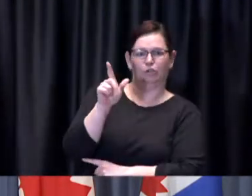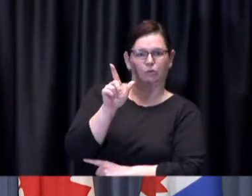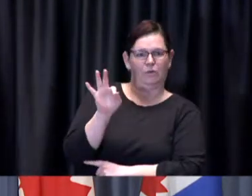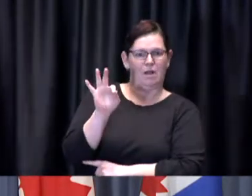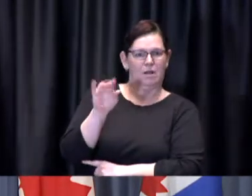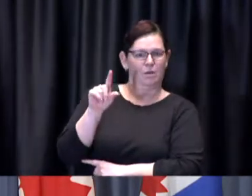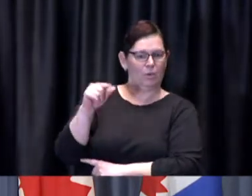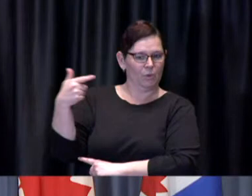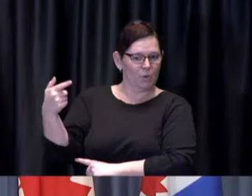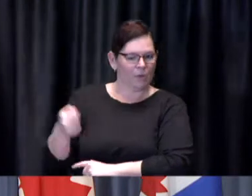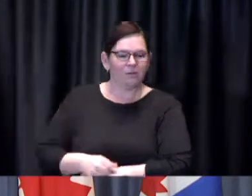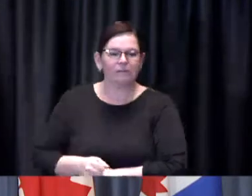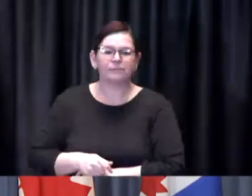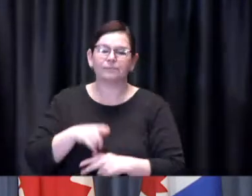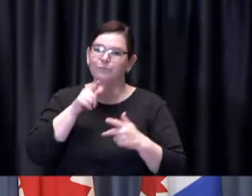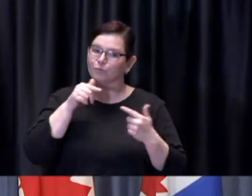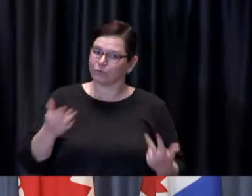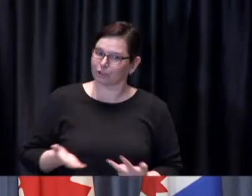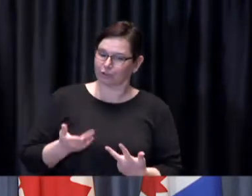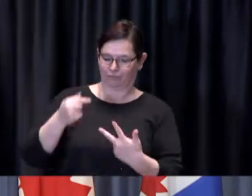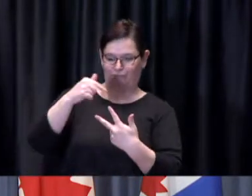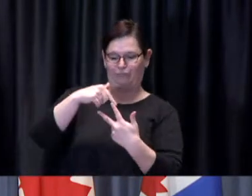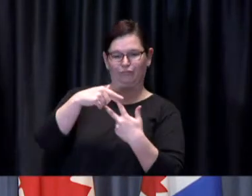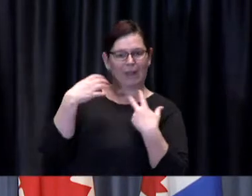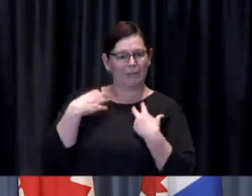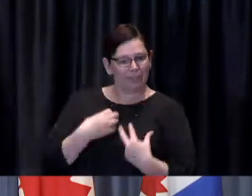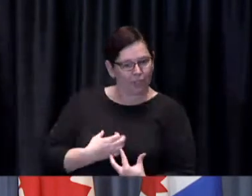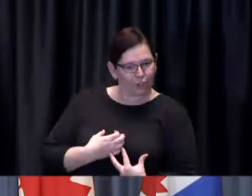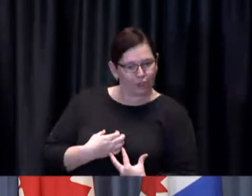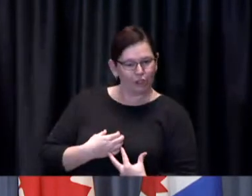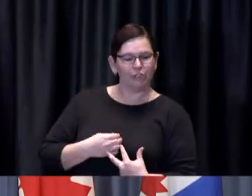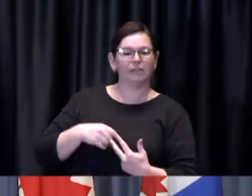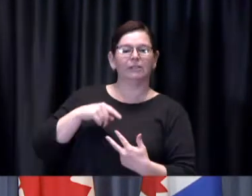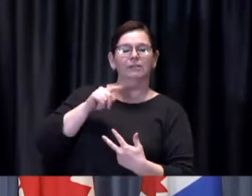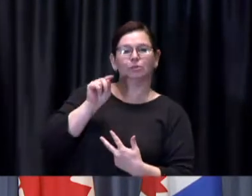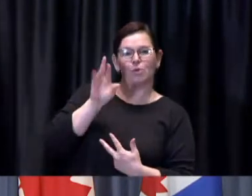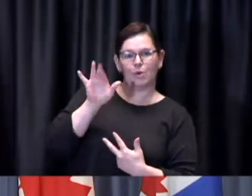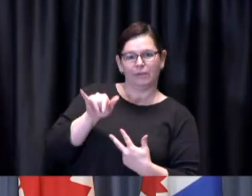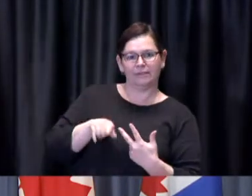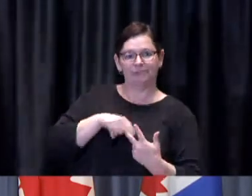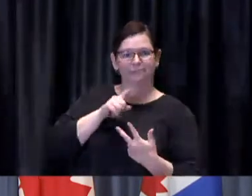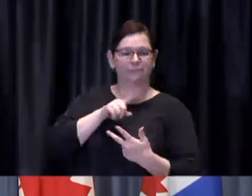Joining us today is Toronto Mayor John Tory Toronto Fire Chief and the General Manager of the Office of Emergency Management